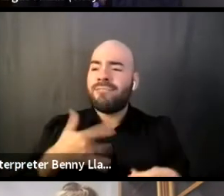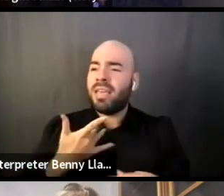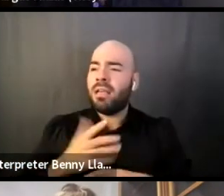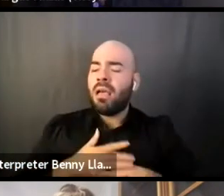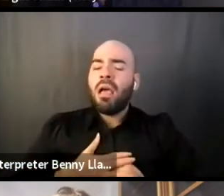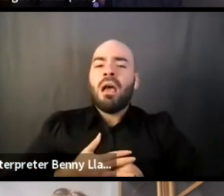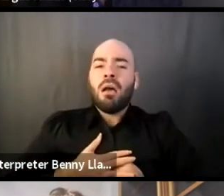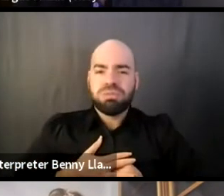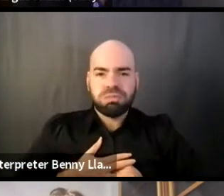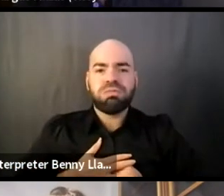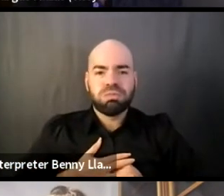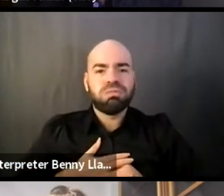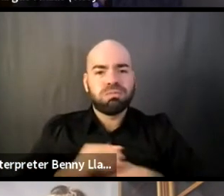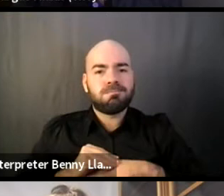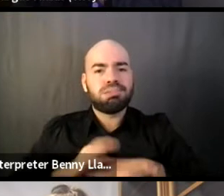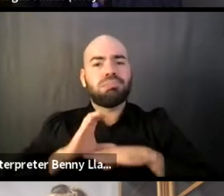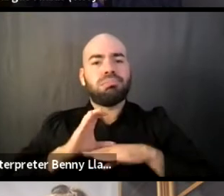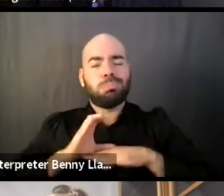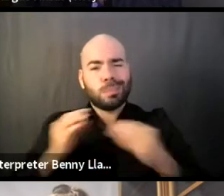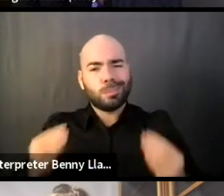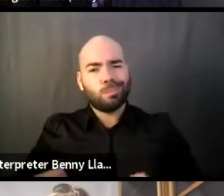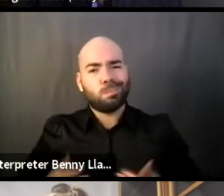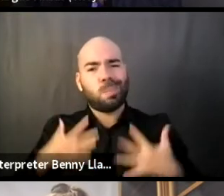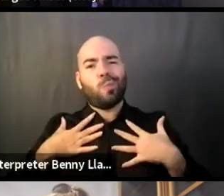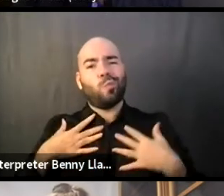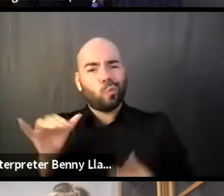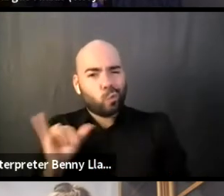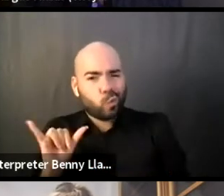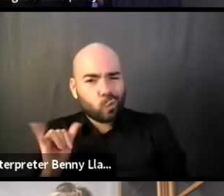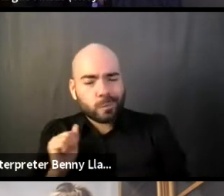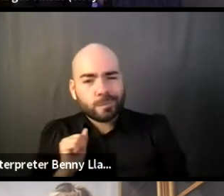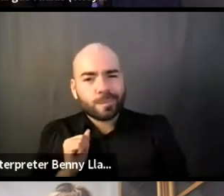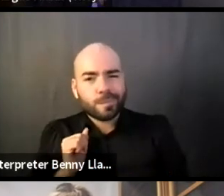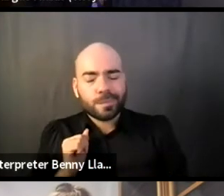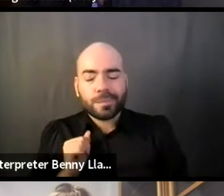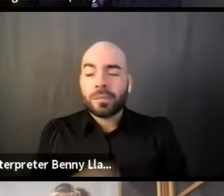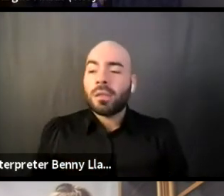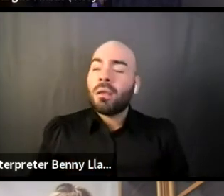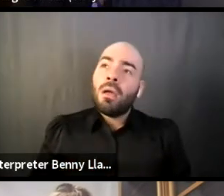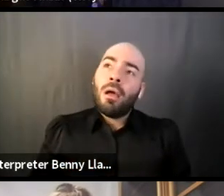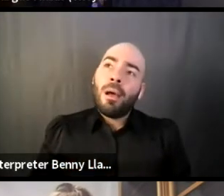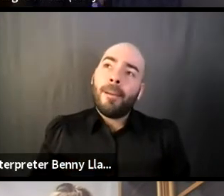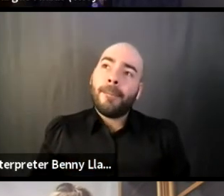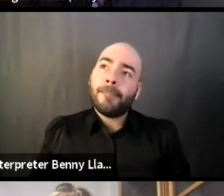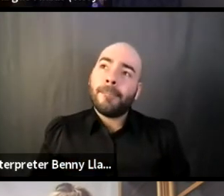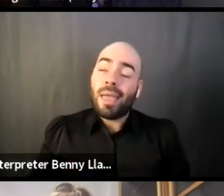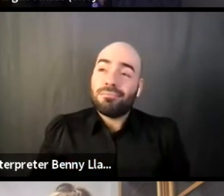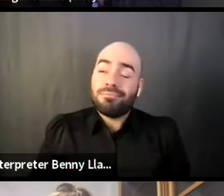and inspiring to hear, and yeah, I guess more ruminating.